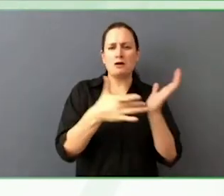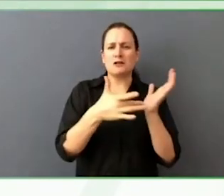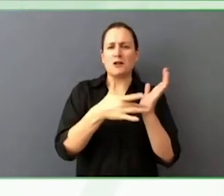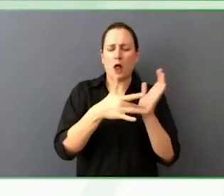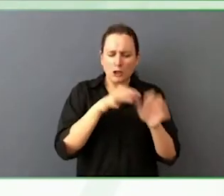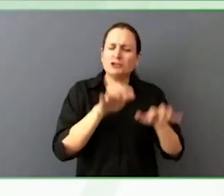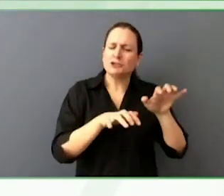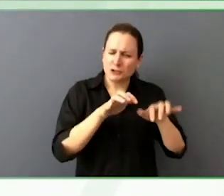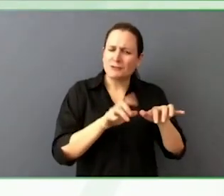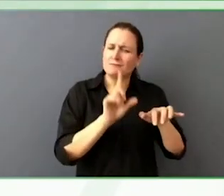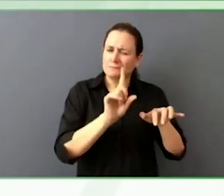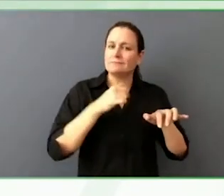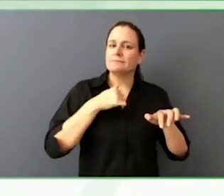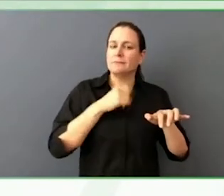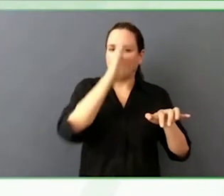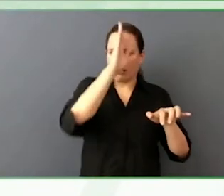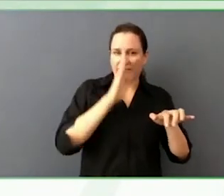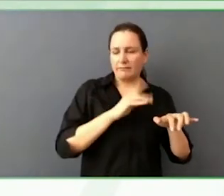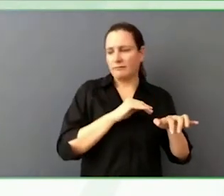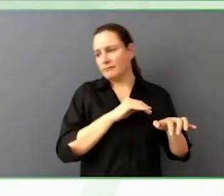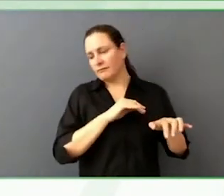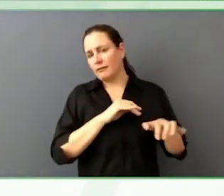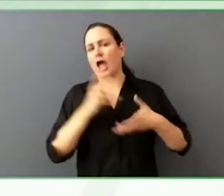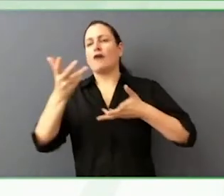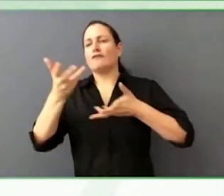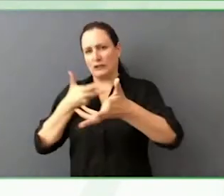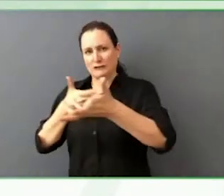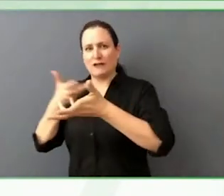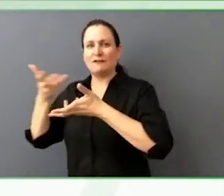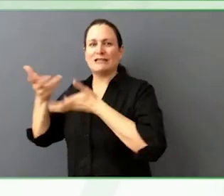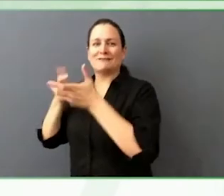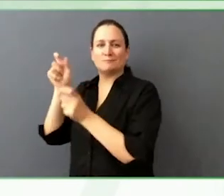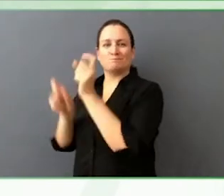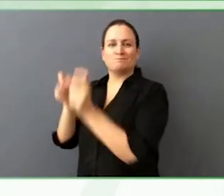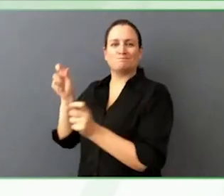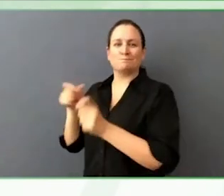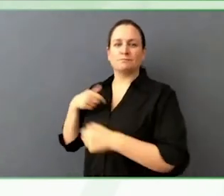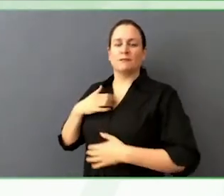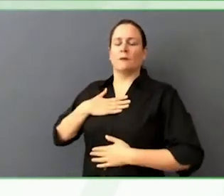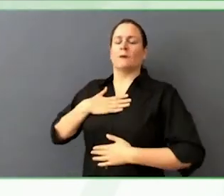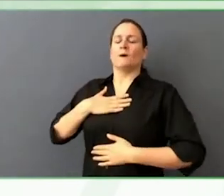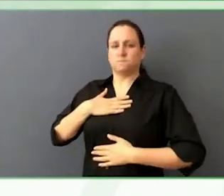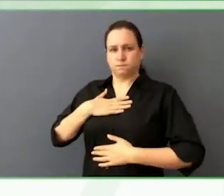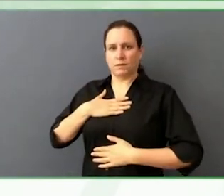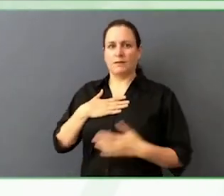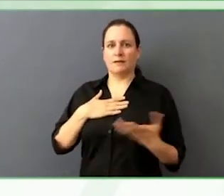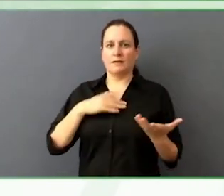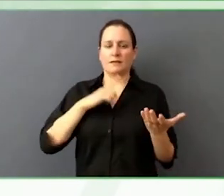It is really fun and rewarding to see how people care about this, I am trying to do the work.